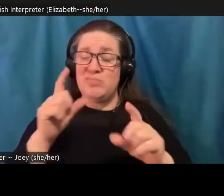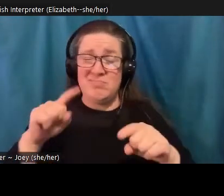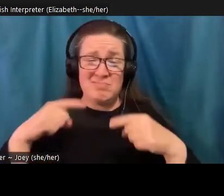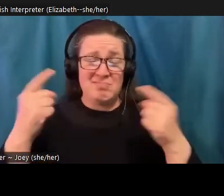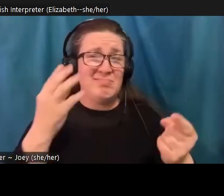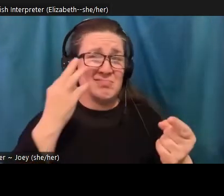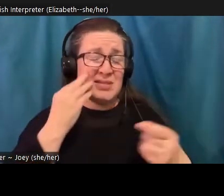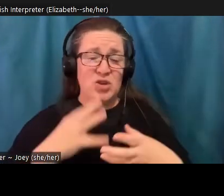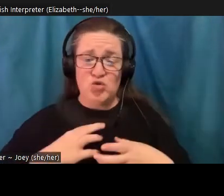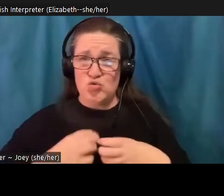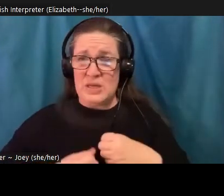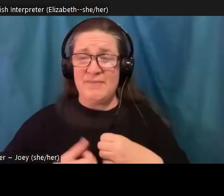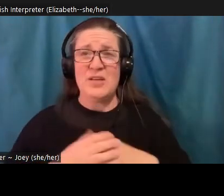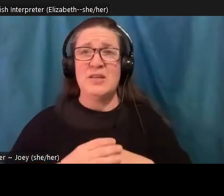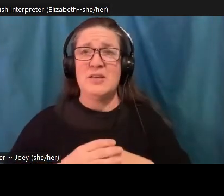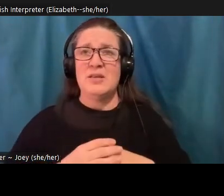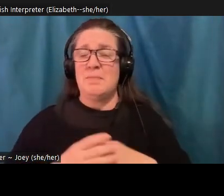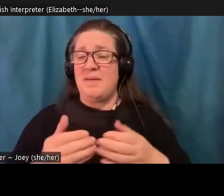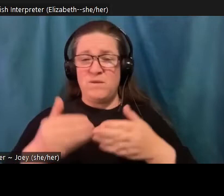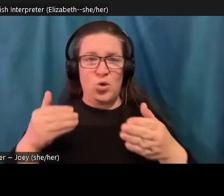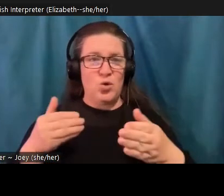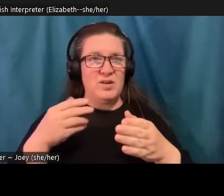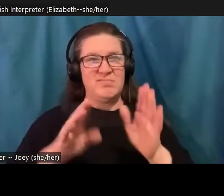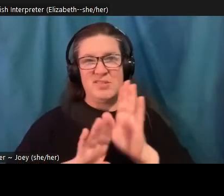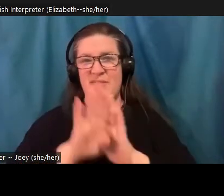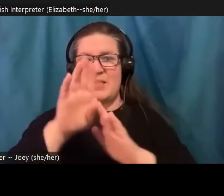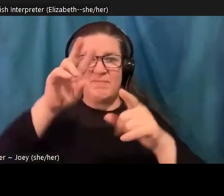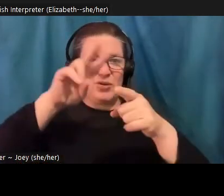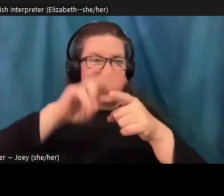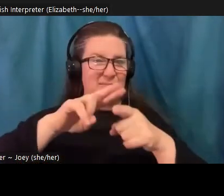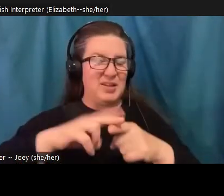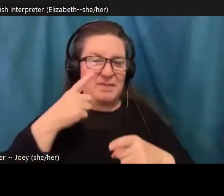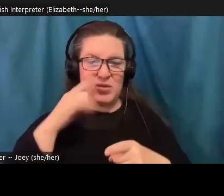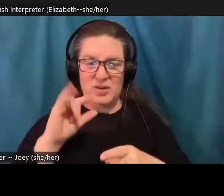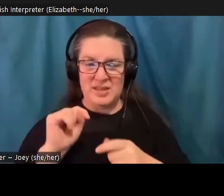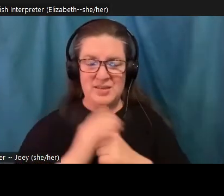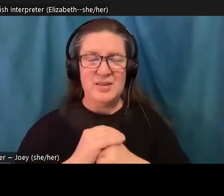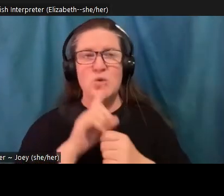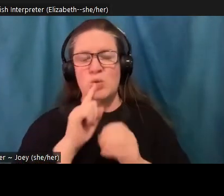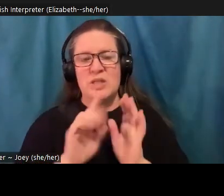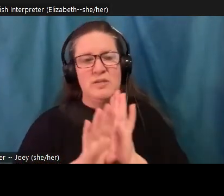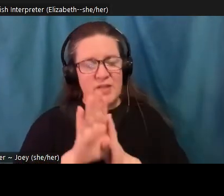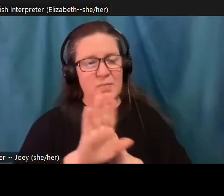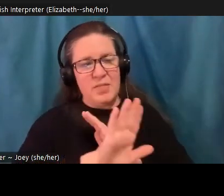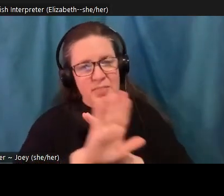for it had and have really developed their own, you know, their own practices, right. So the kind of the elders within